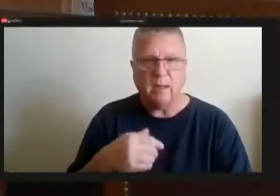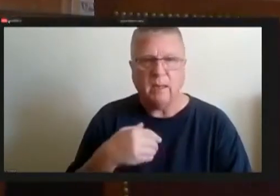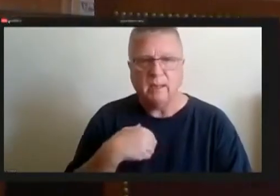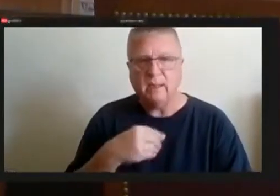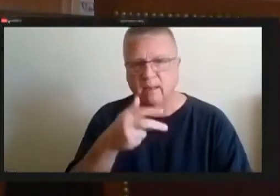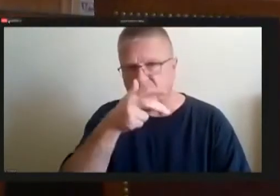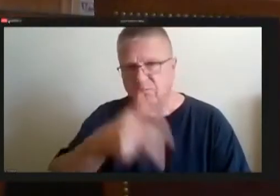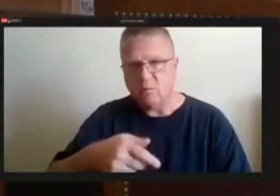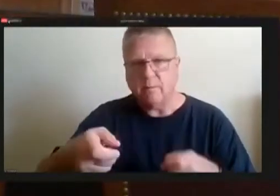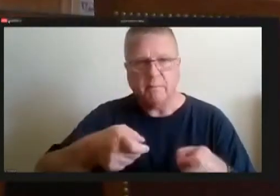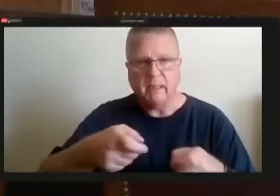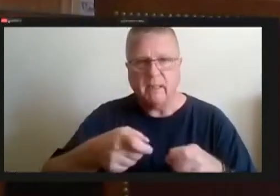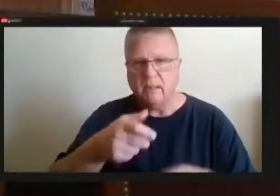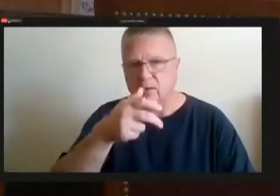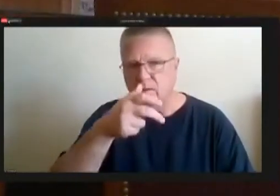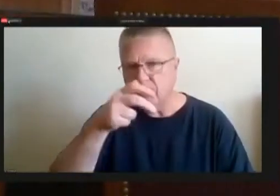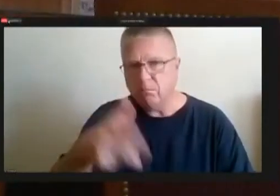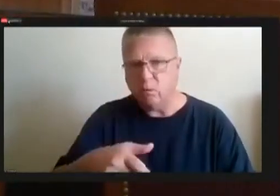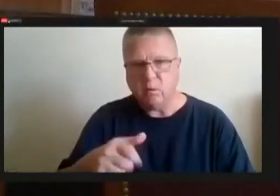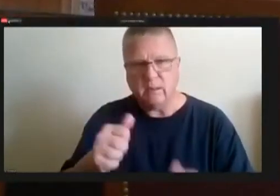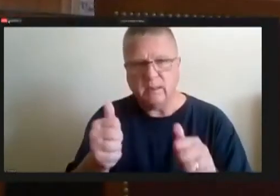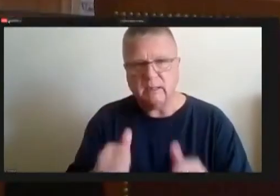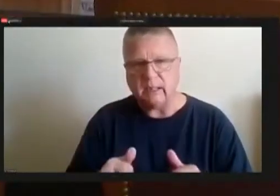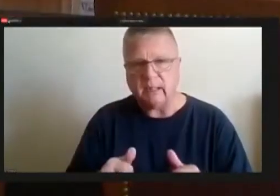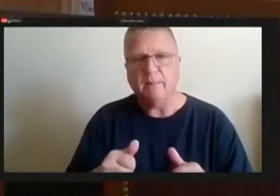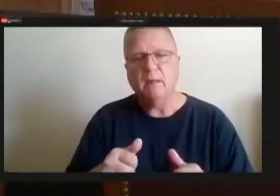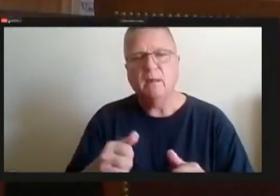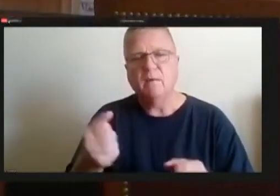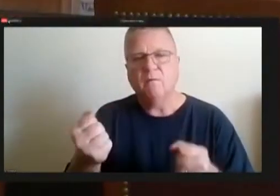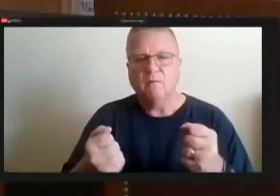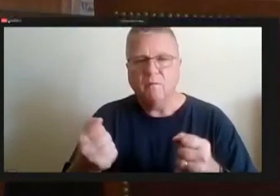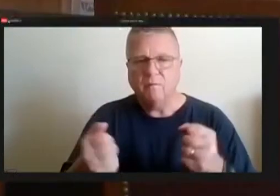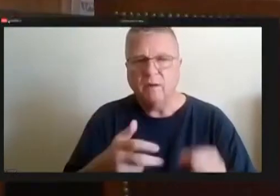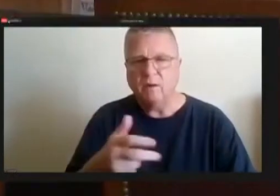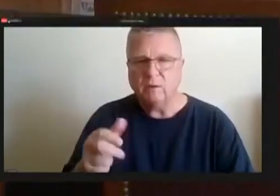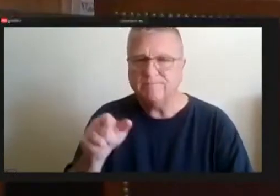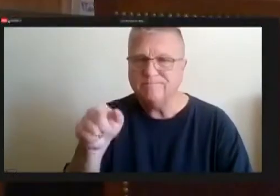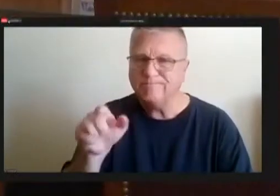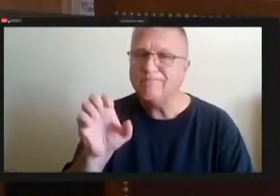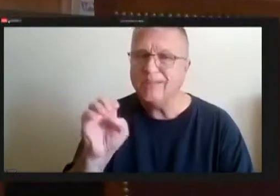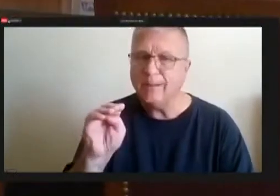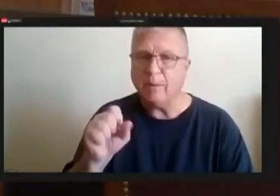poorly shaped vehicles is Ms. You know, we've got to have first class vehicles that aren't